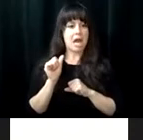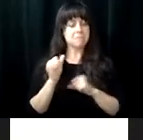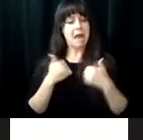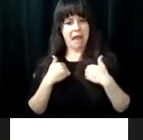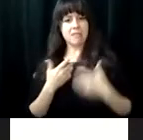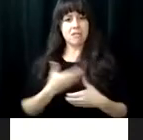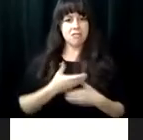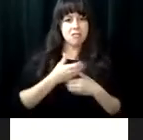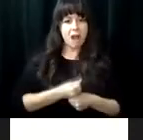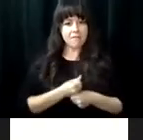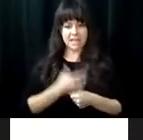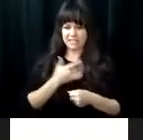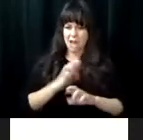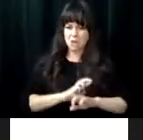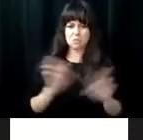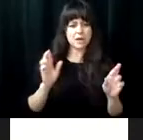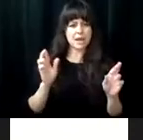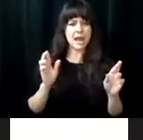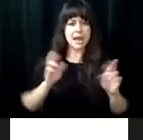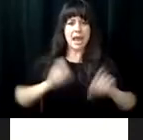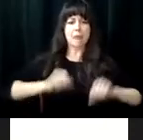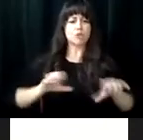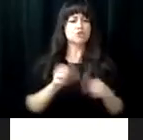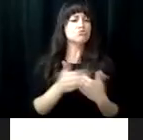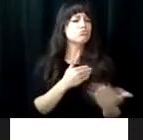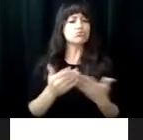more confidence in myself. After leaving the center